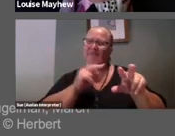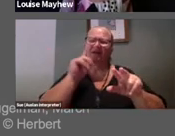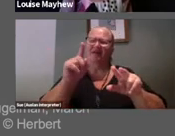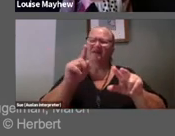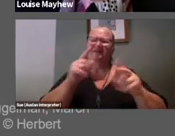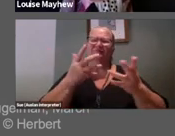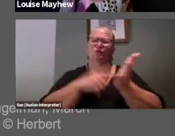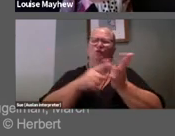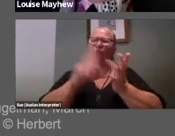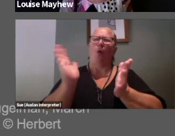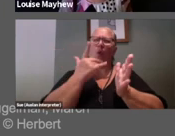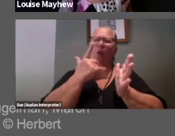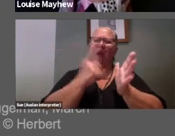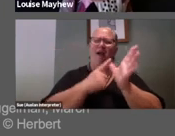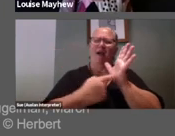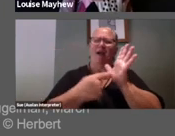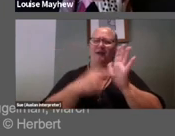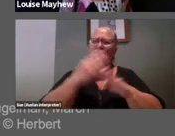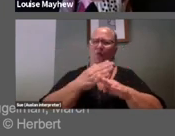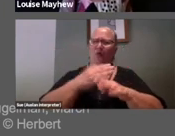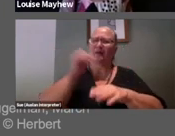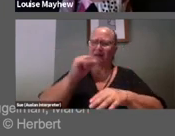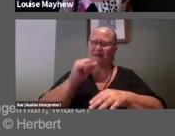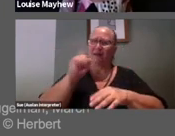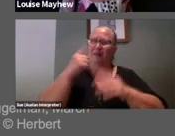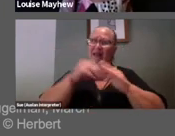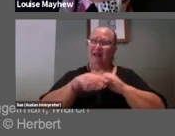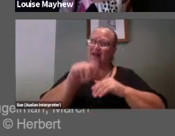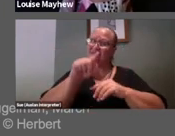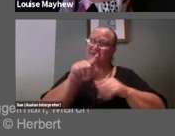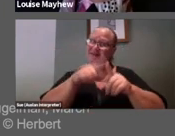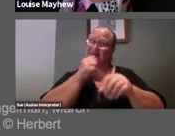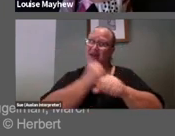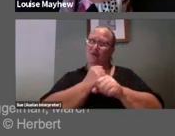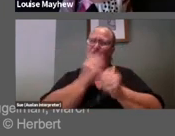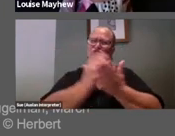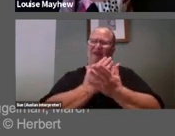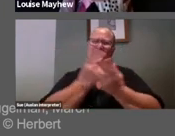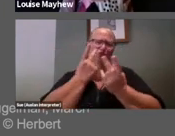that it's brought to the fore in this particular installation.